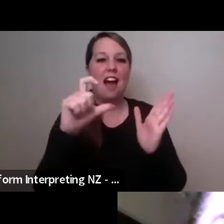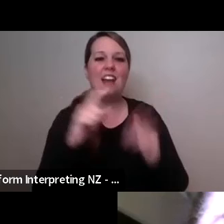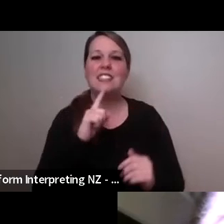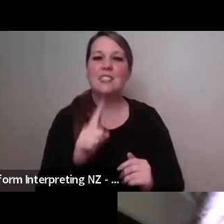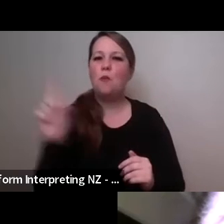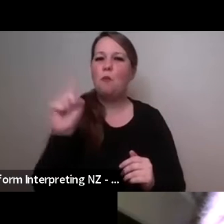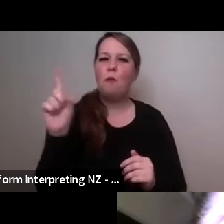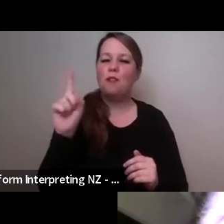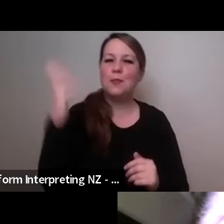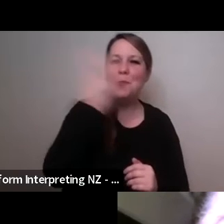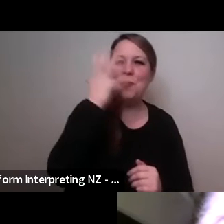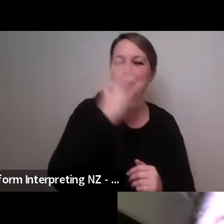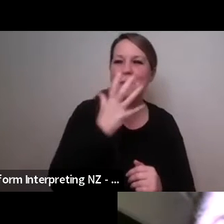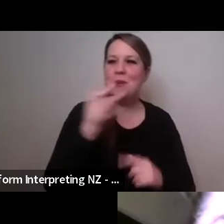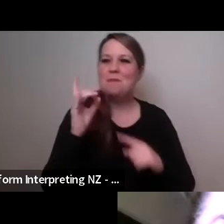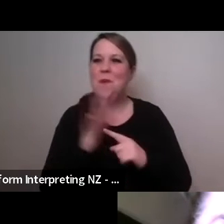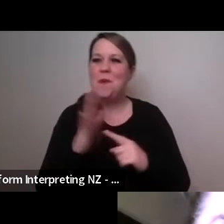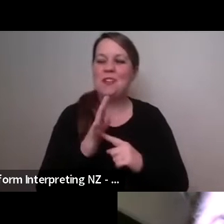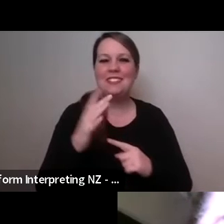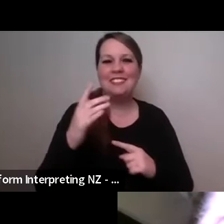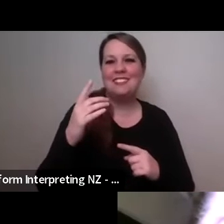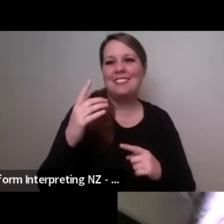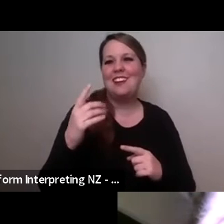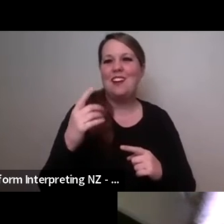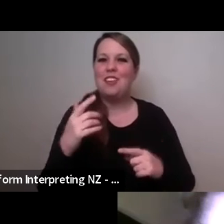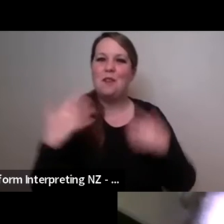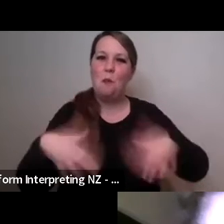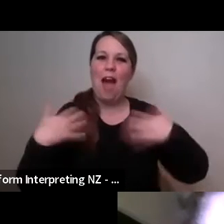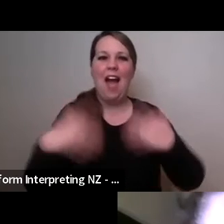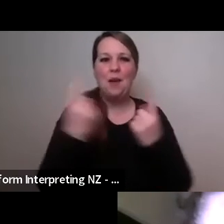in particular if I just have another one um one that I also love is is about